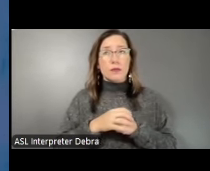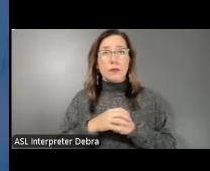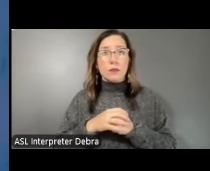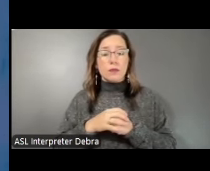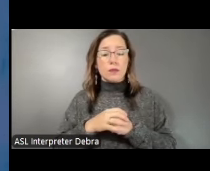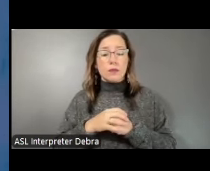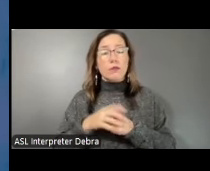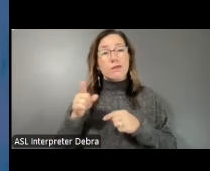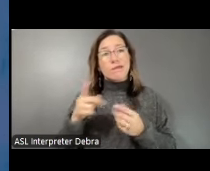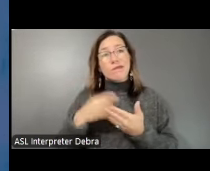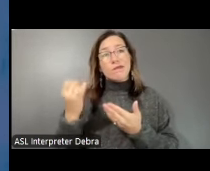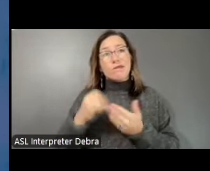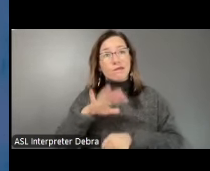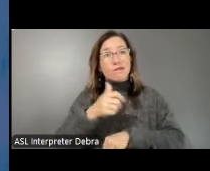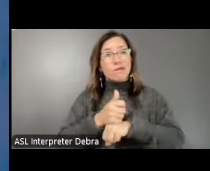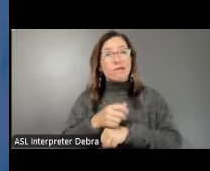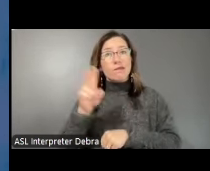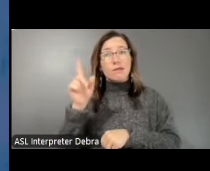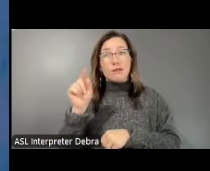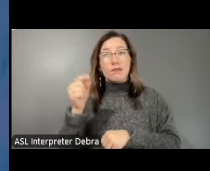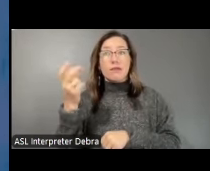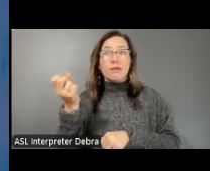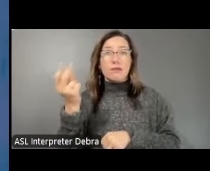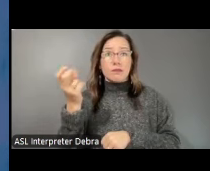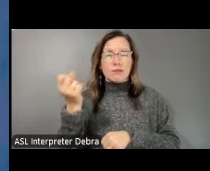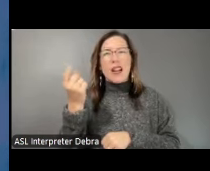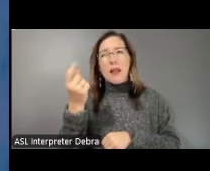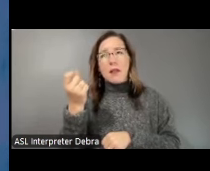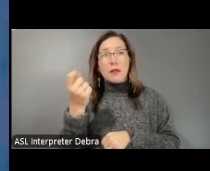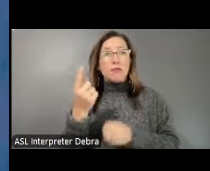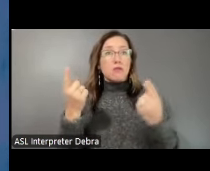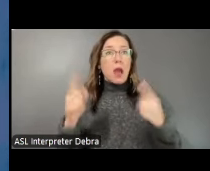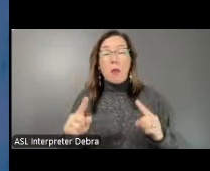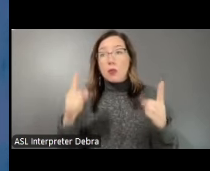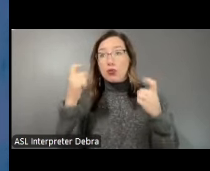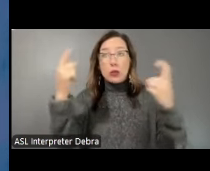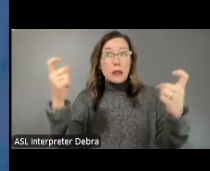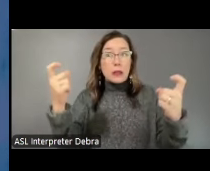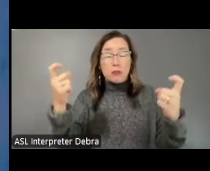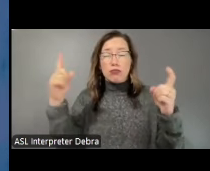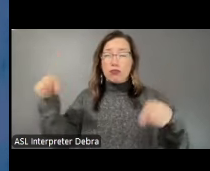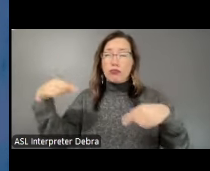is a project that was established in 2011. This had been a dream of mine for a very long time,